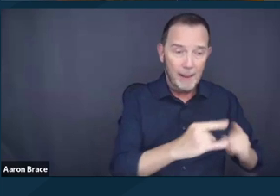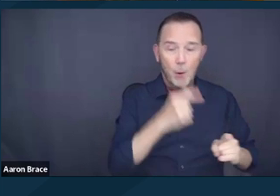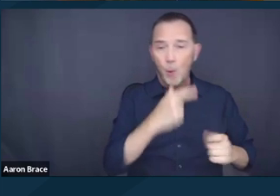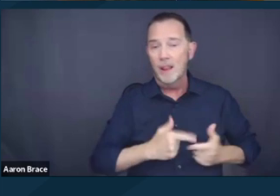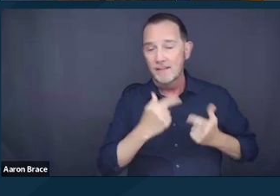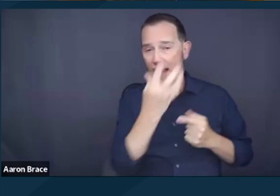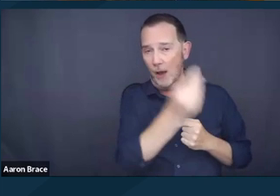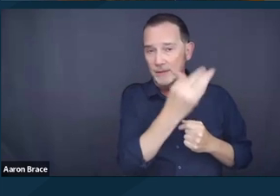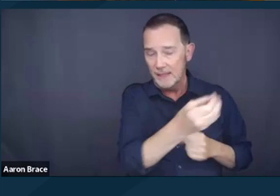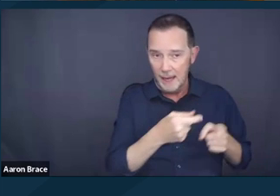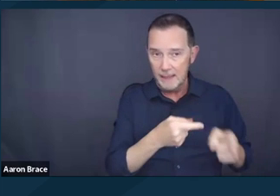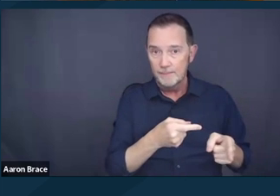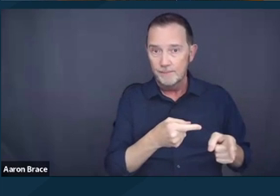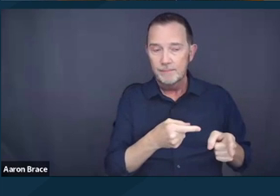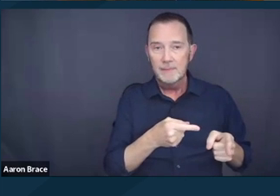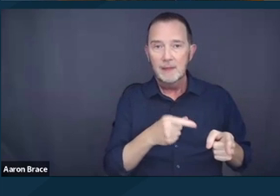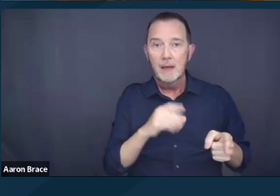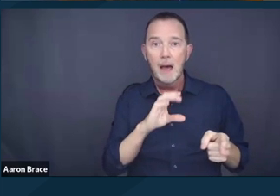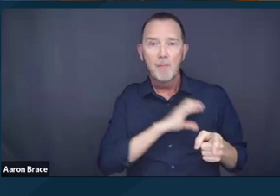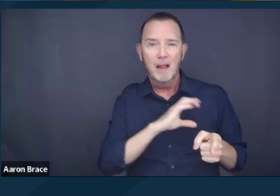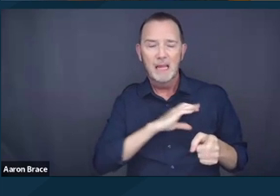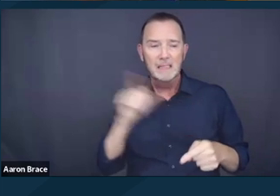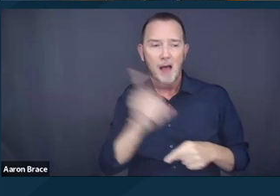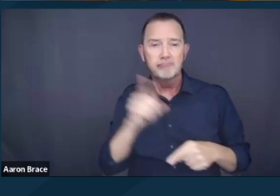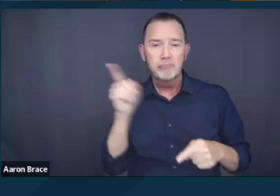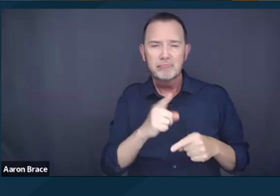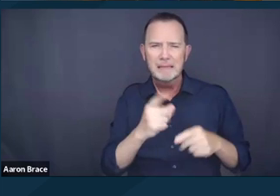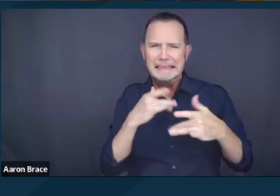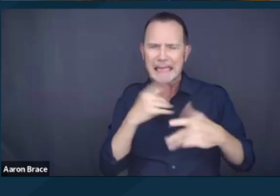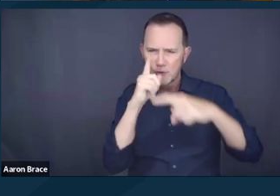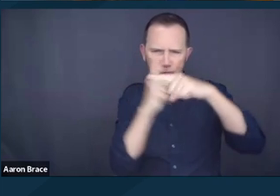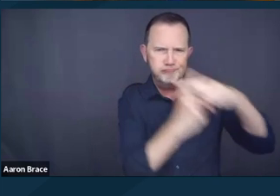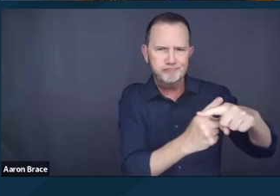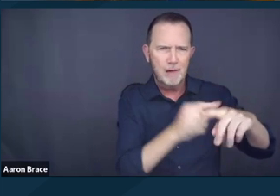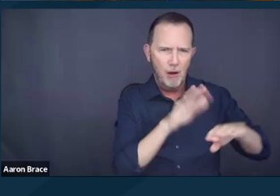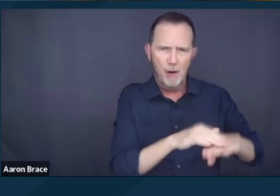who may experience policing and criminalization. One way to interpret this exclusion